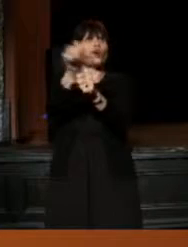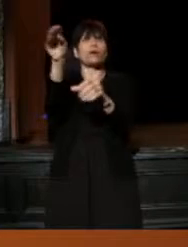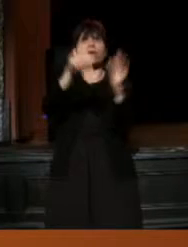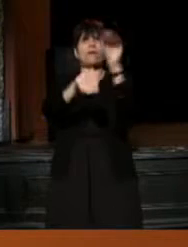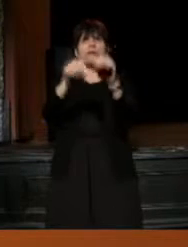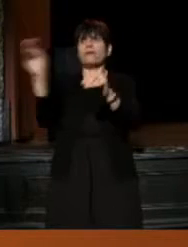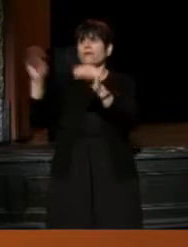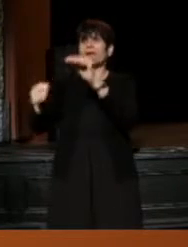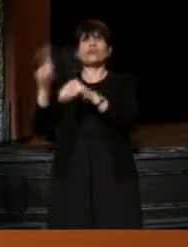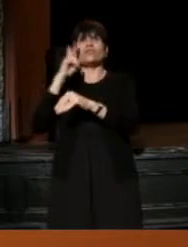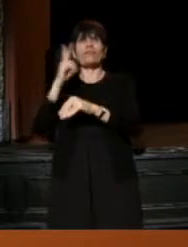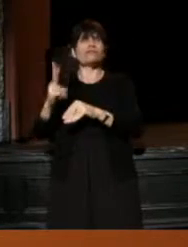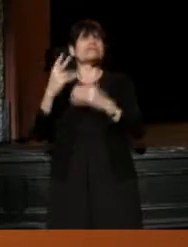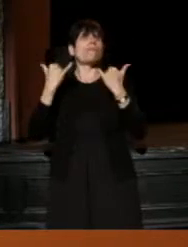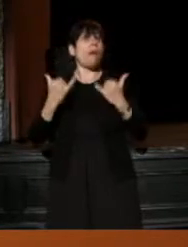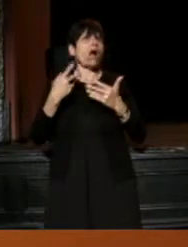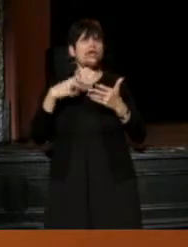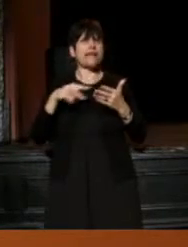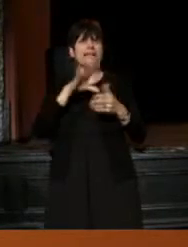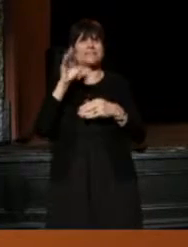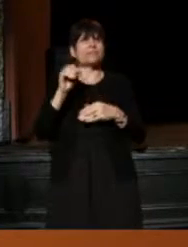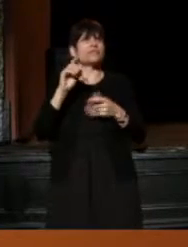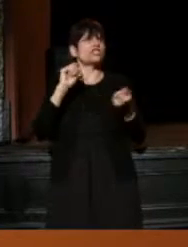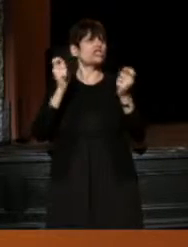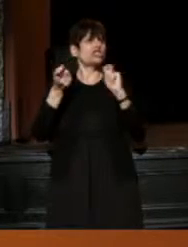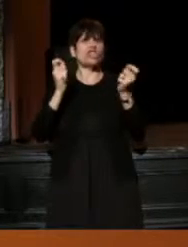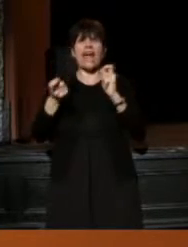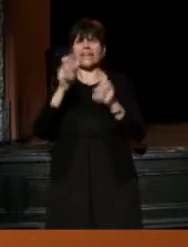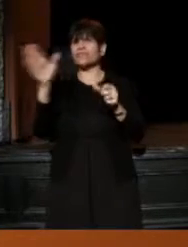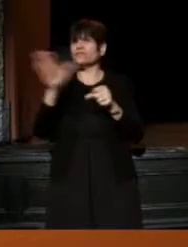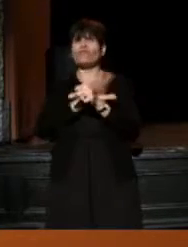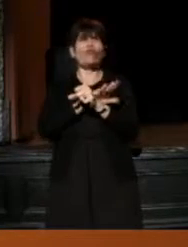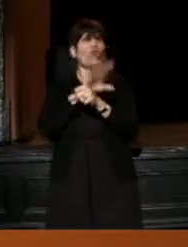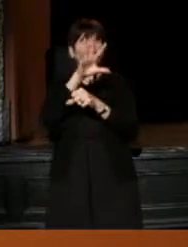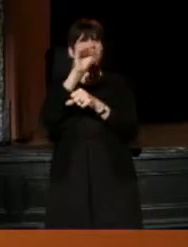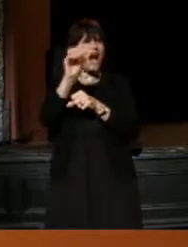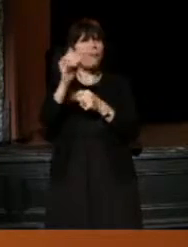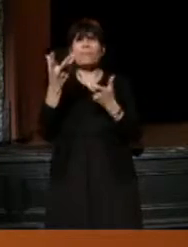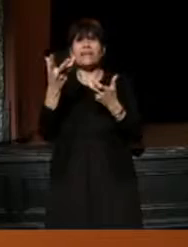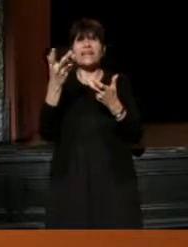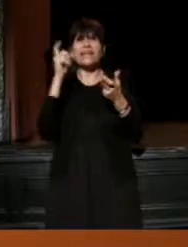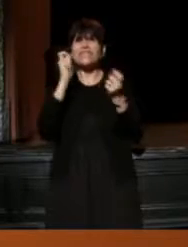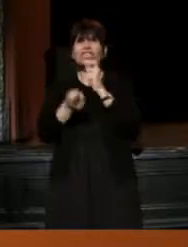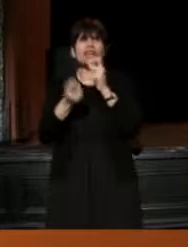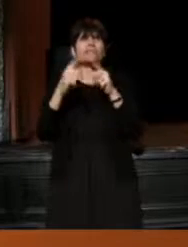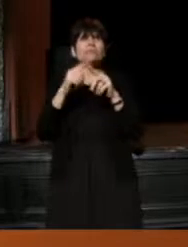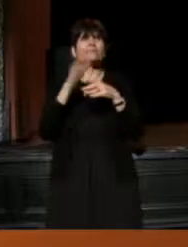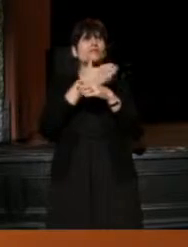You will never see a modern dance company change over its entire roster of dancers between concerts,